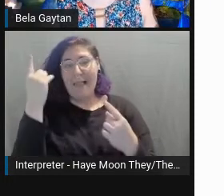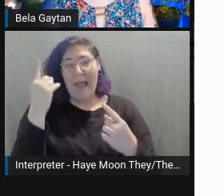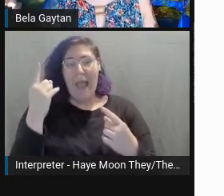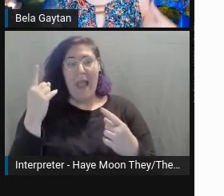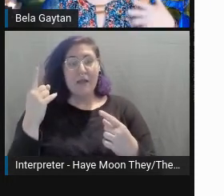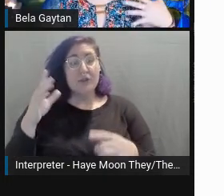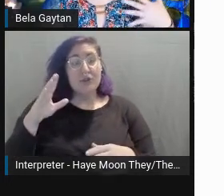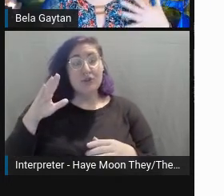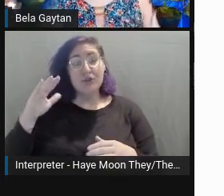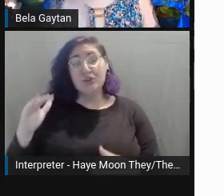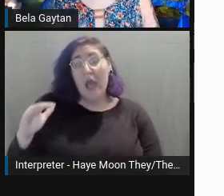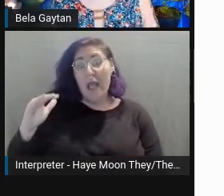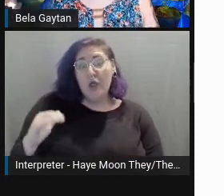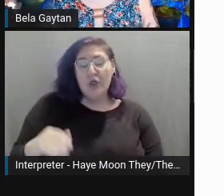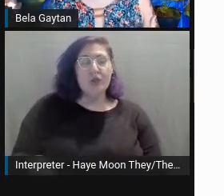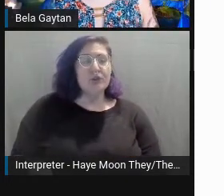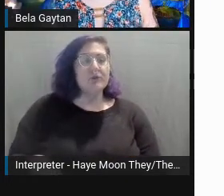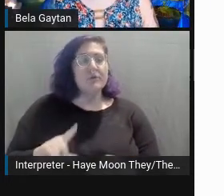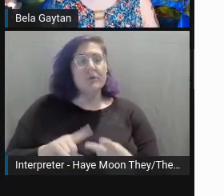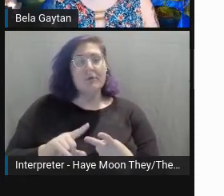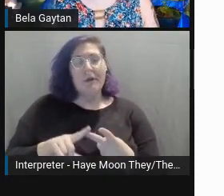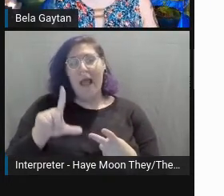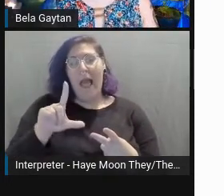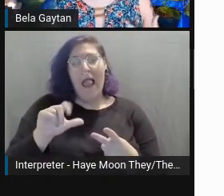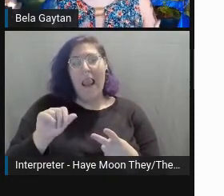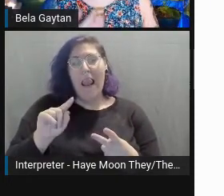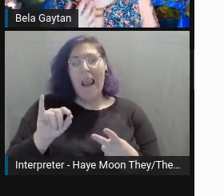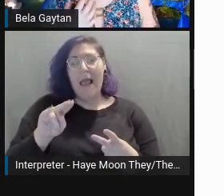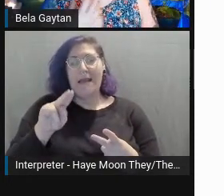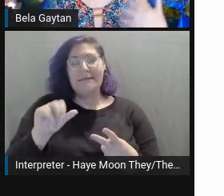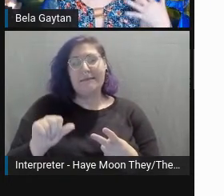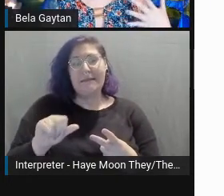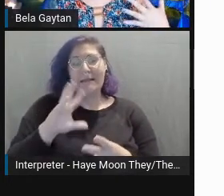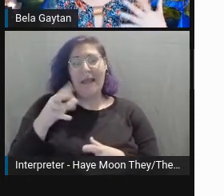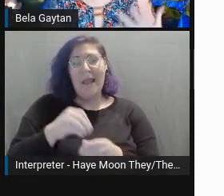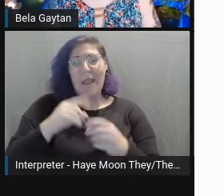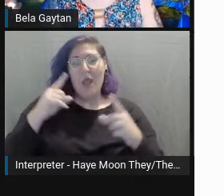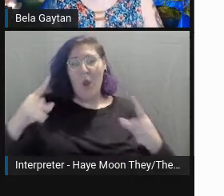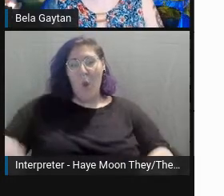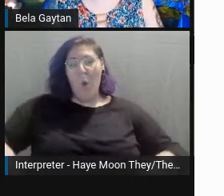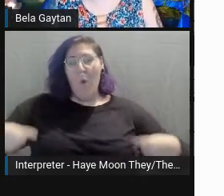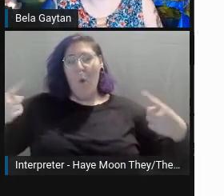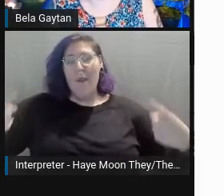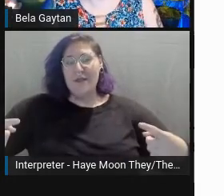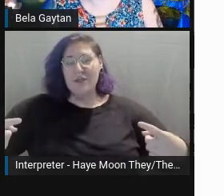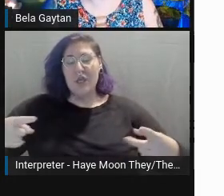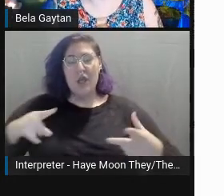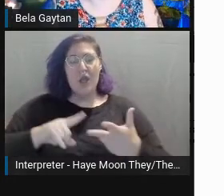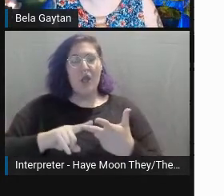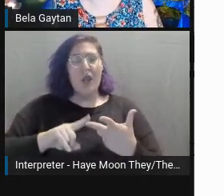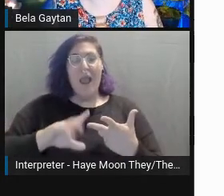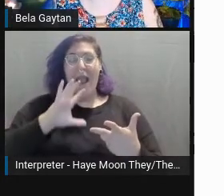a Latina that's in a wheelchair, you don't see an elderly Asian man